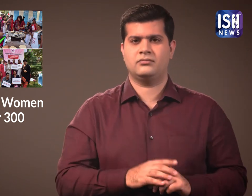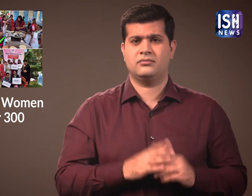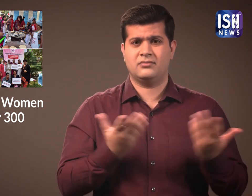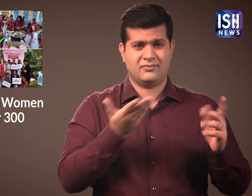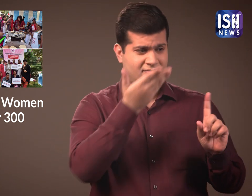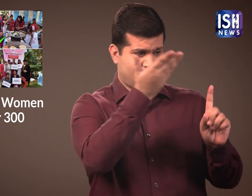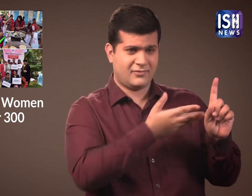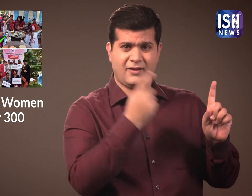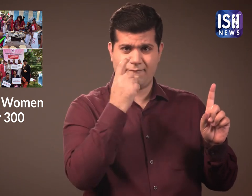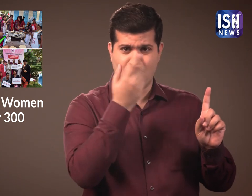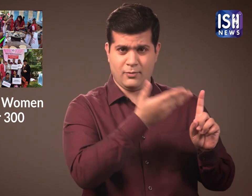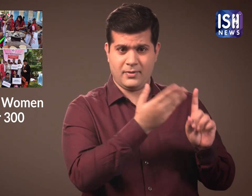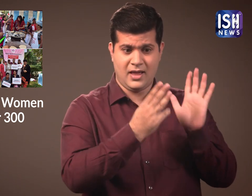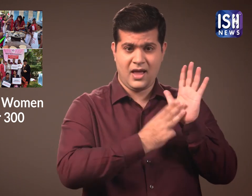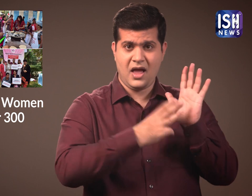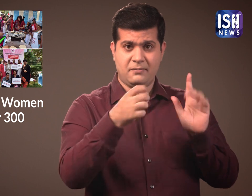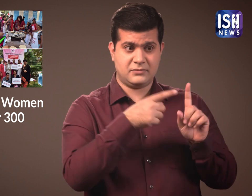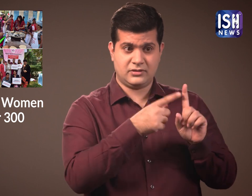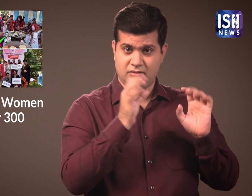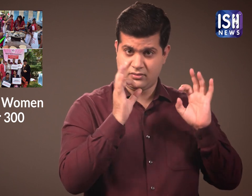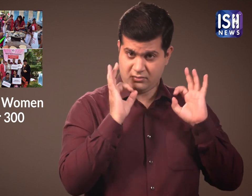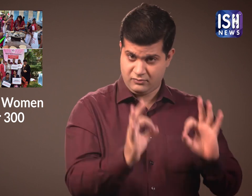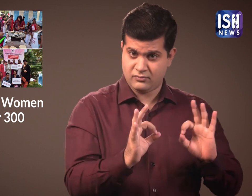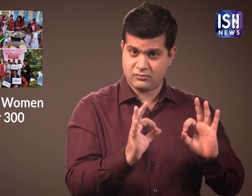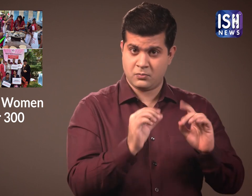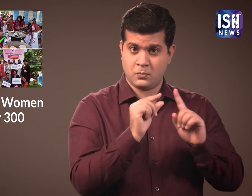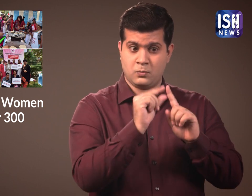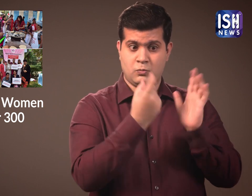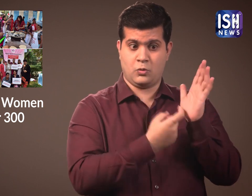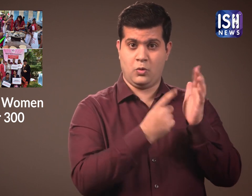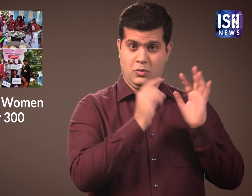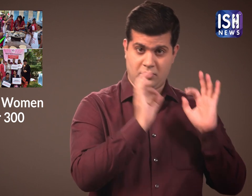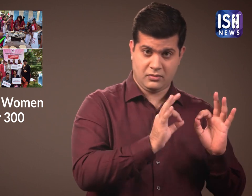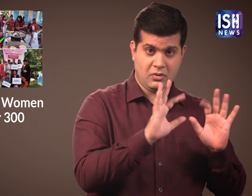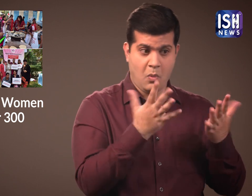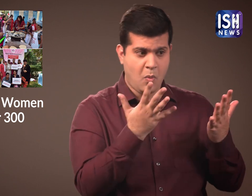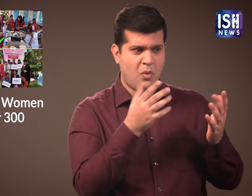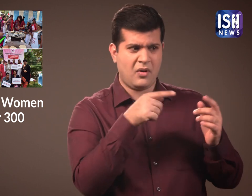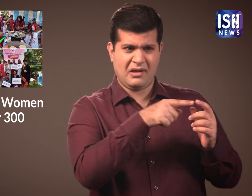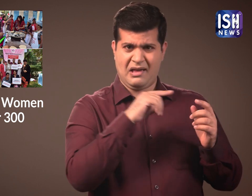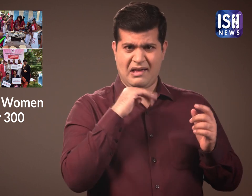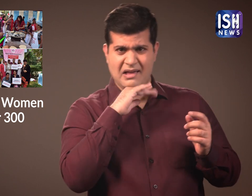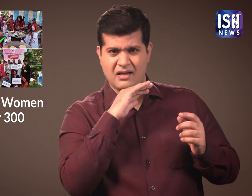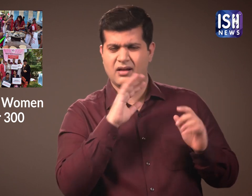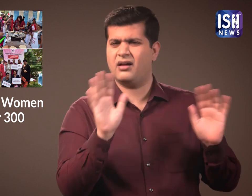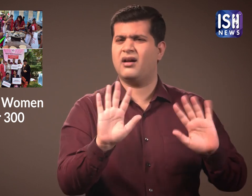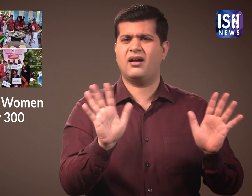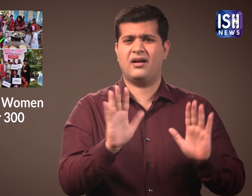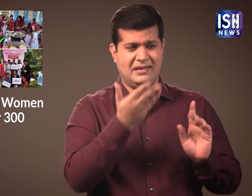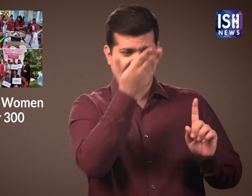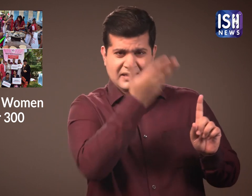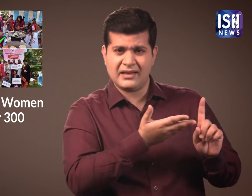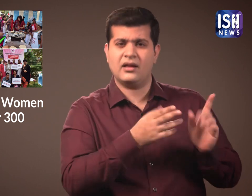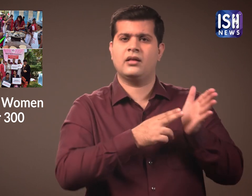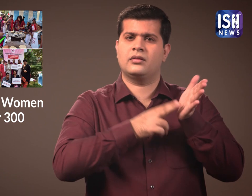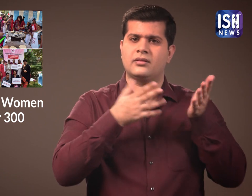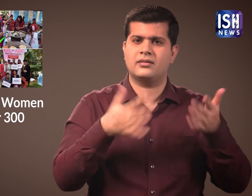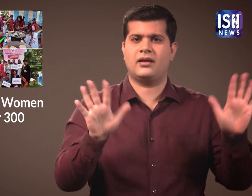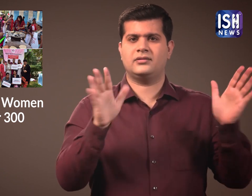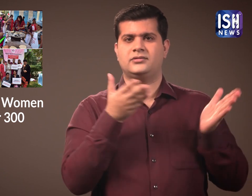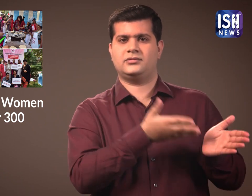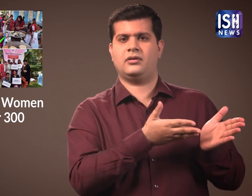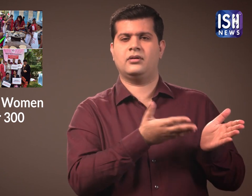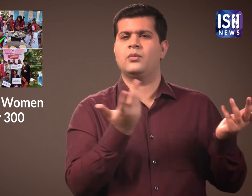a woman should not be considered pure or impure during menstruation. It is a natural phenomenon.